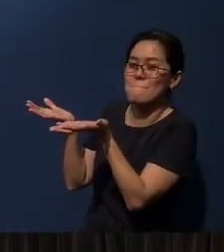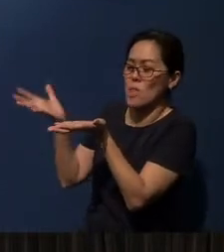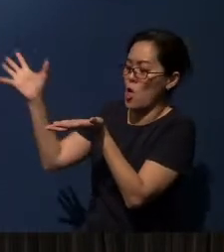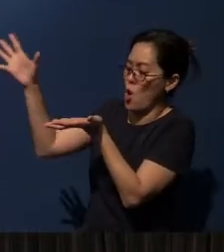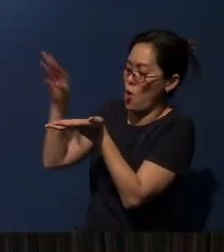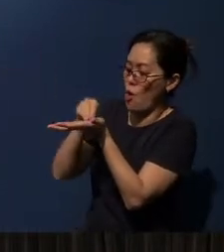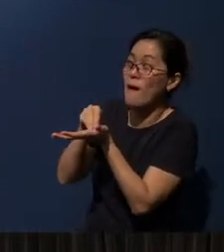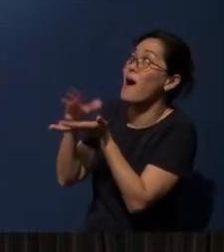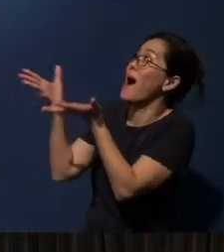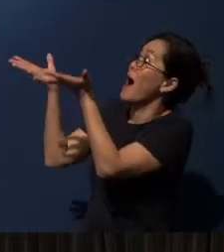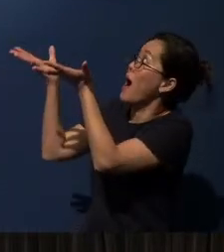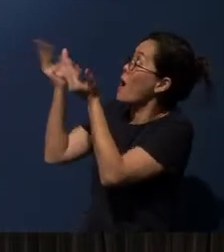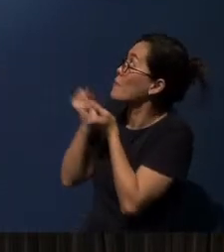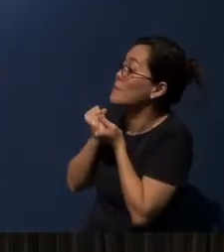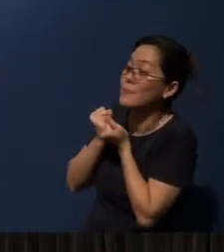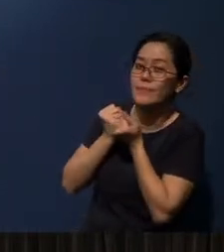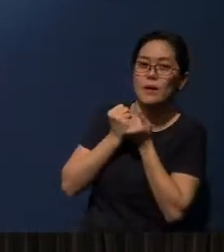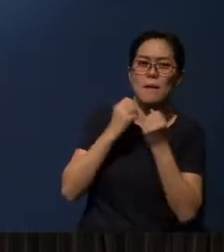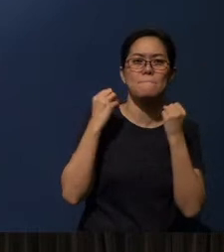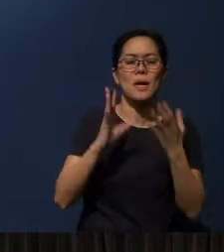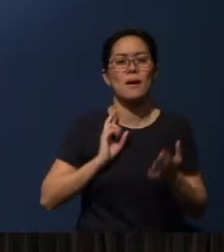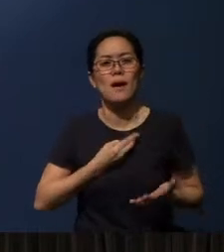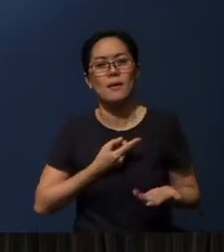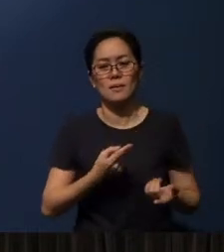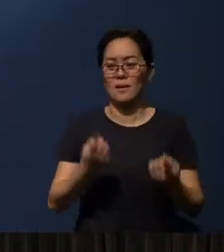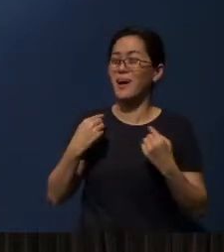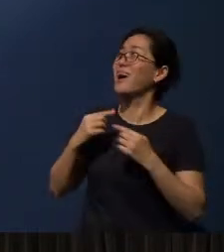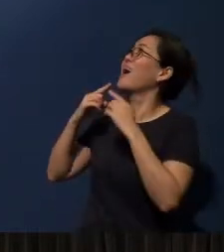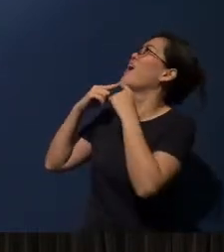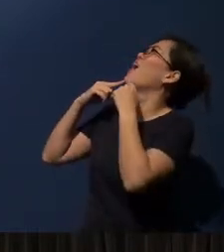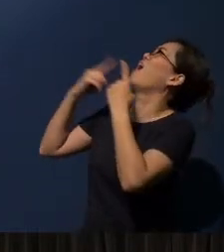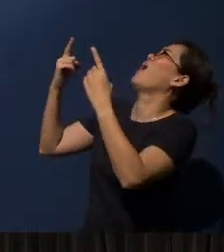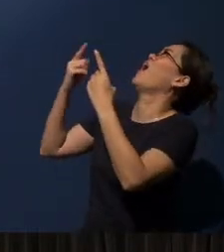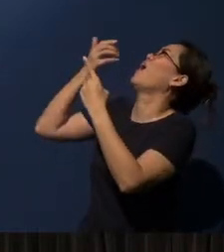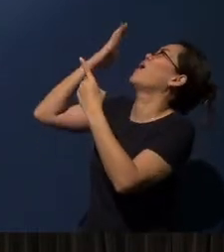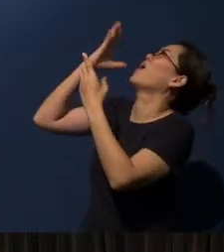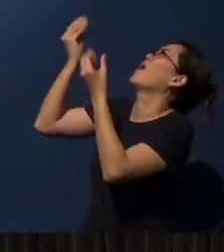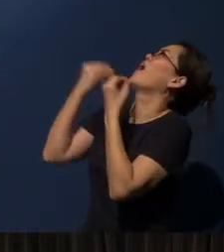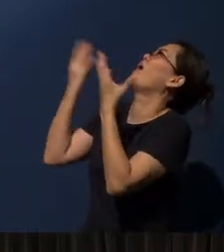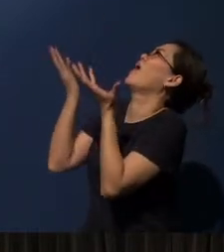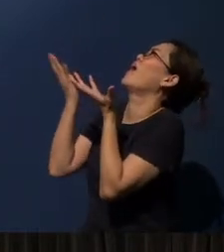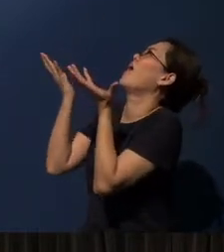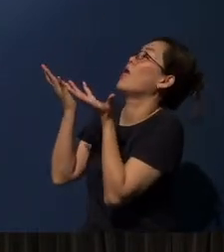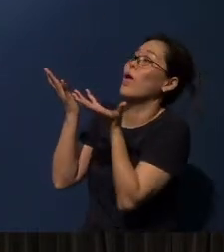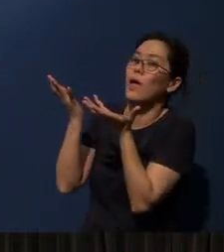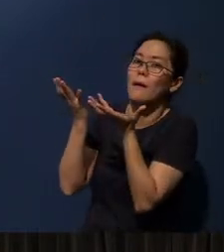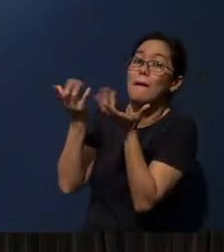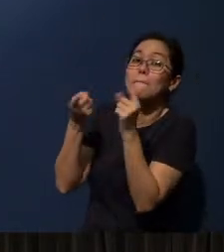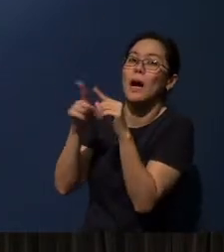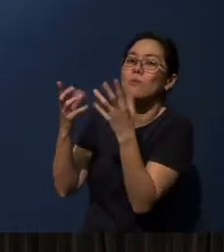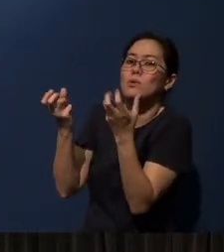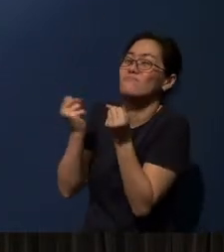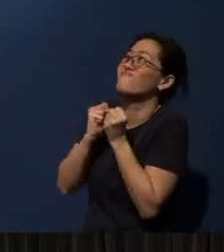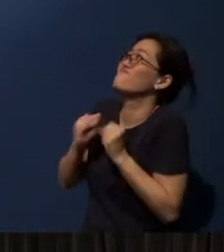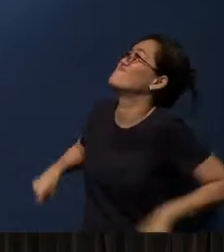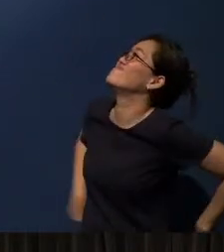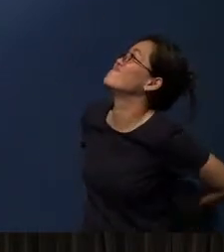You see, many of us come to God and we cry out to God, “God, give me something” and our hands are clenched.